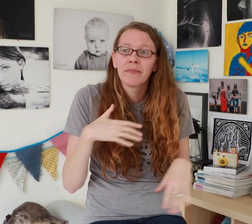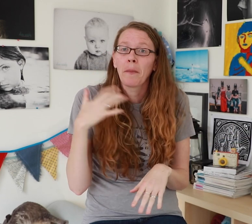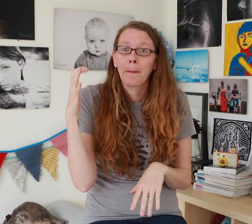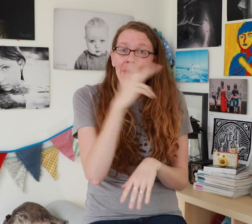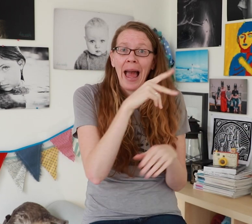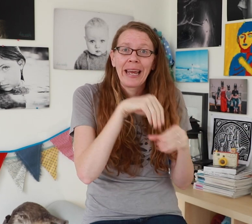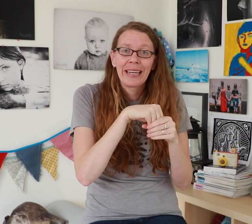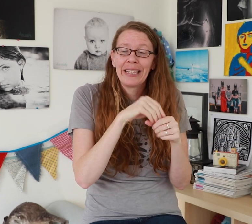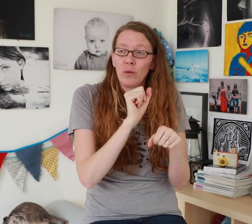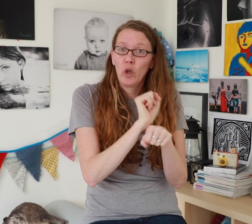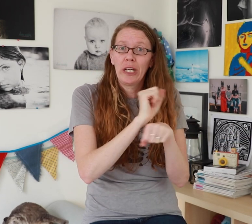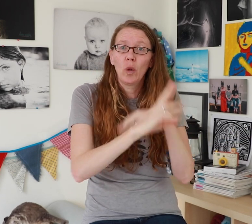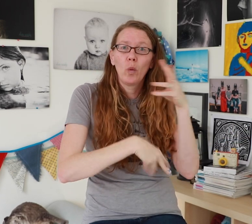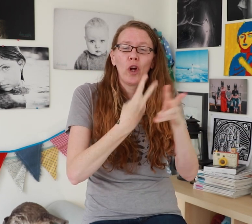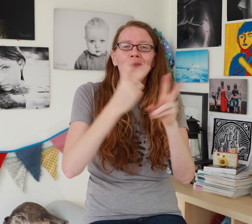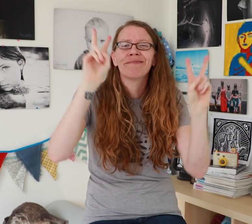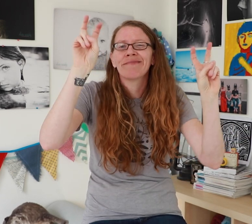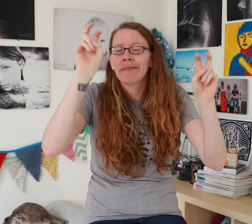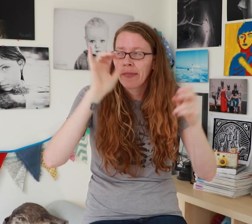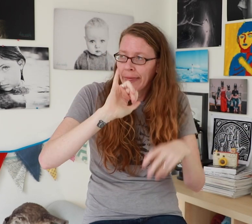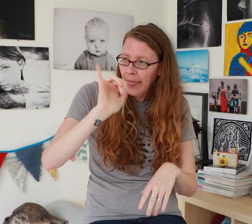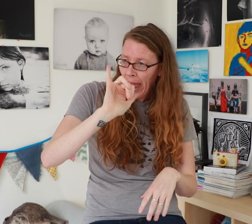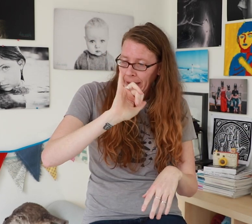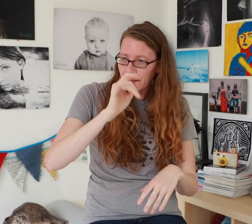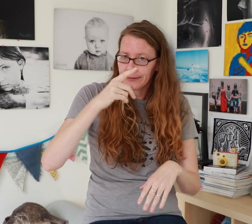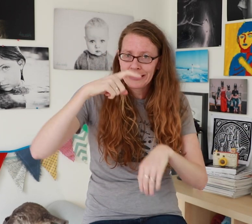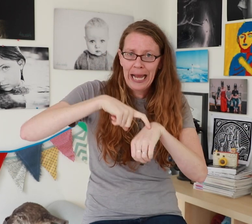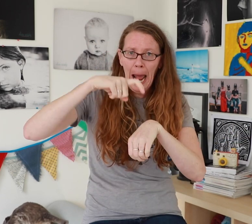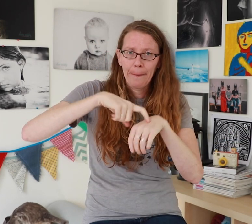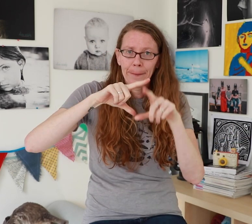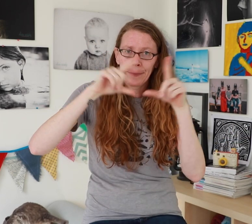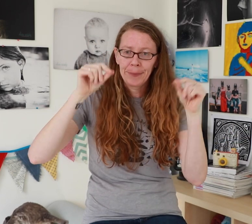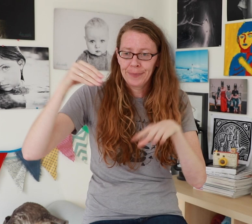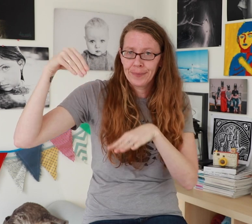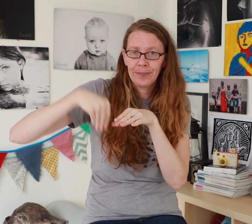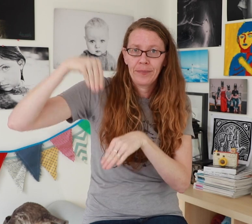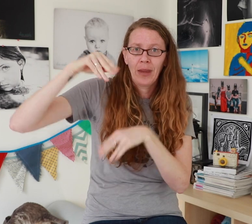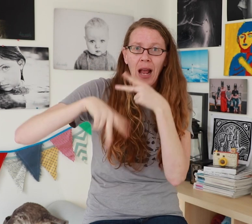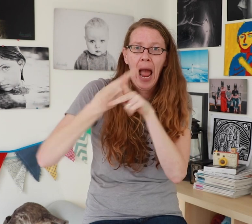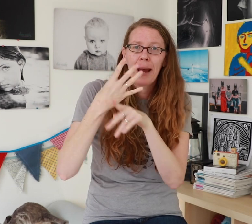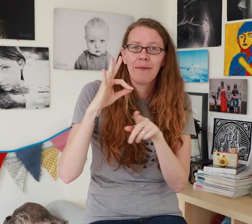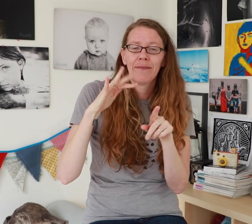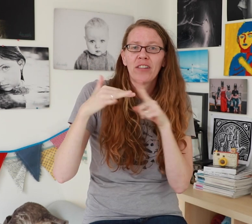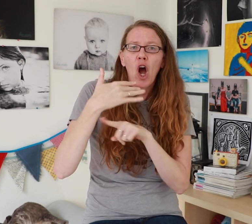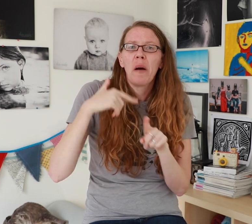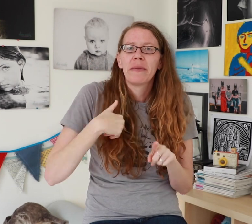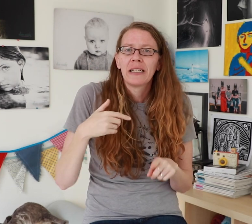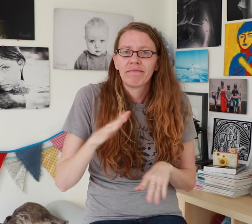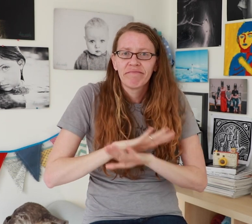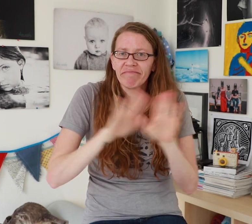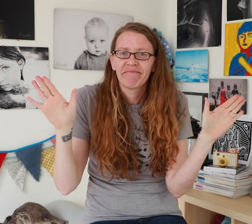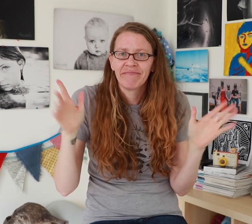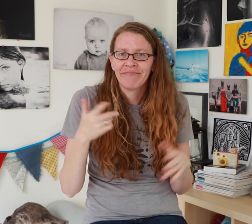I couldn’t imagine going back into the working world, clocking in and out kind of thing.